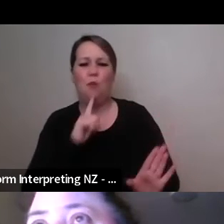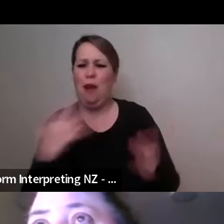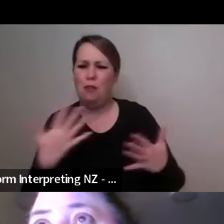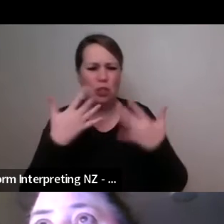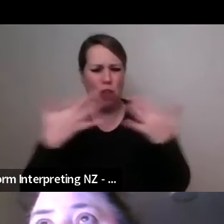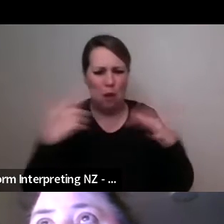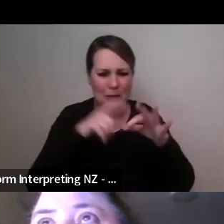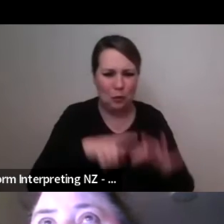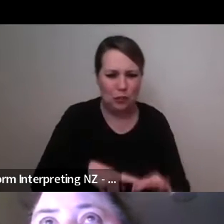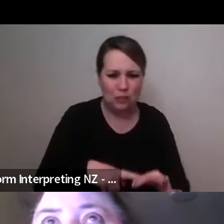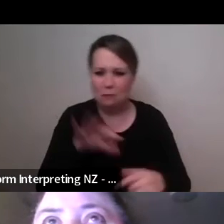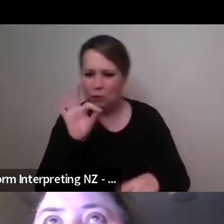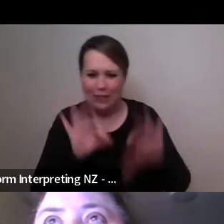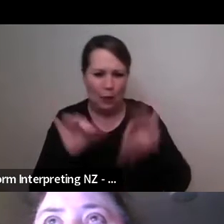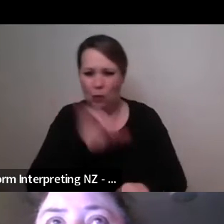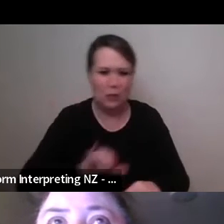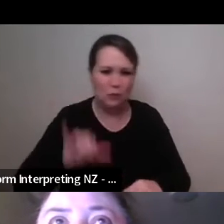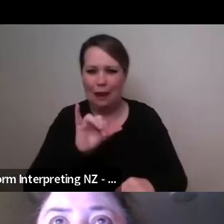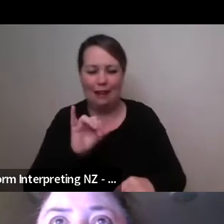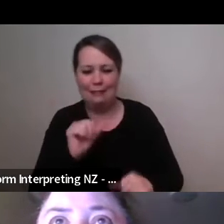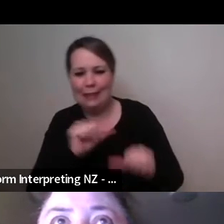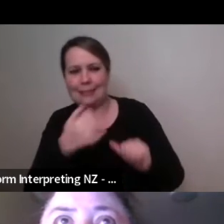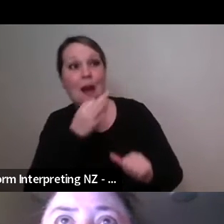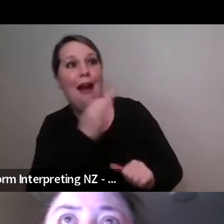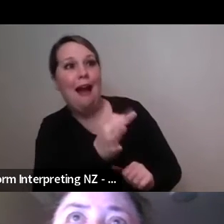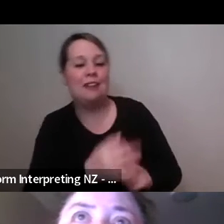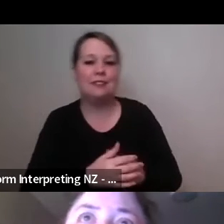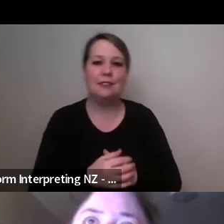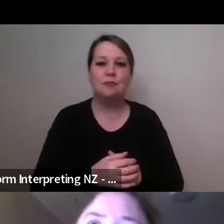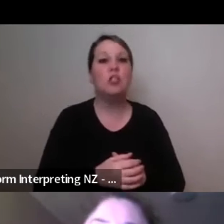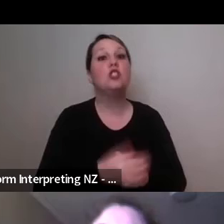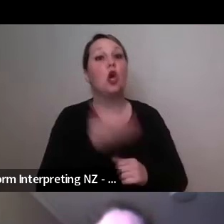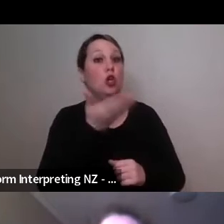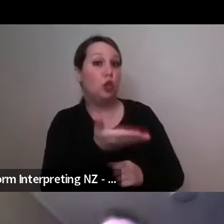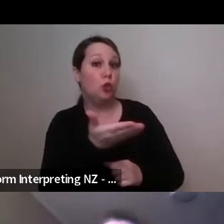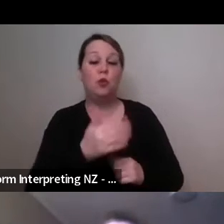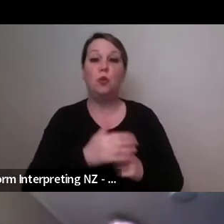confident to go anywhere to teach and choreograph regardless of language and or cultural barriers